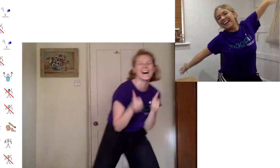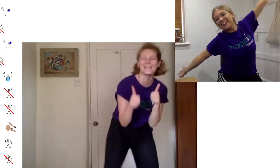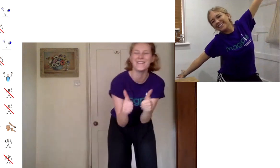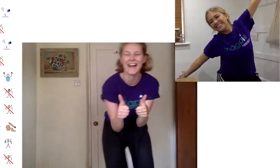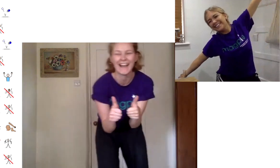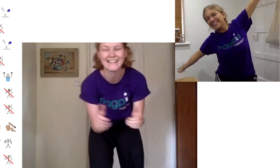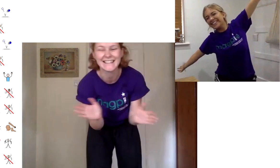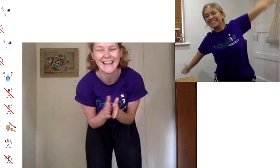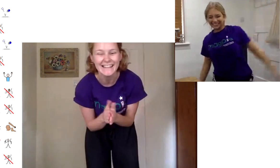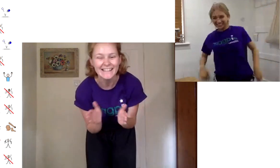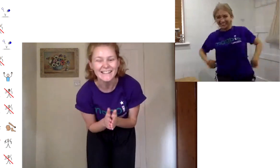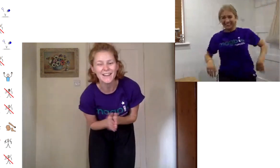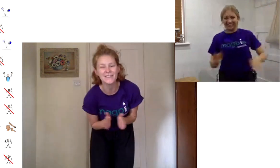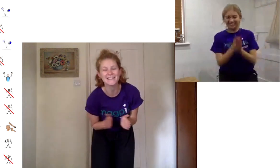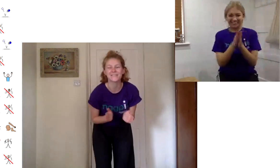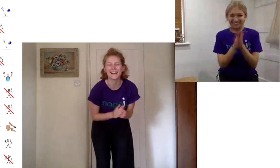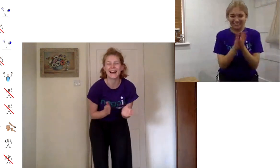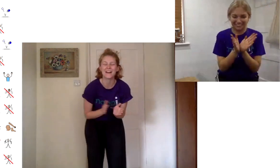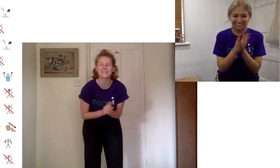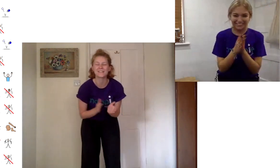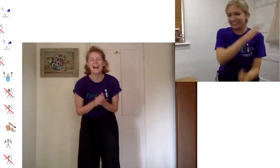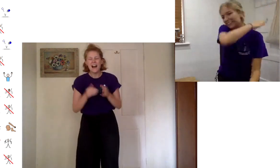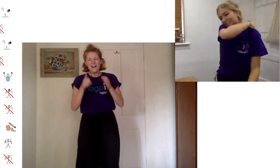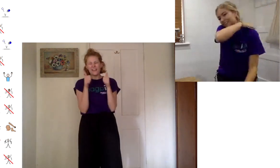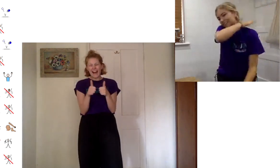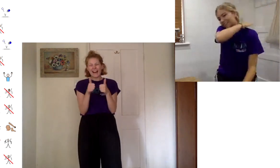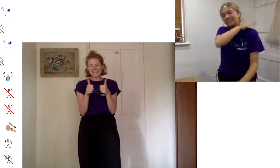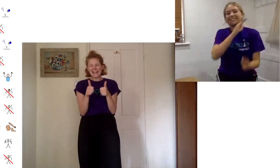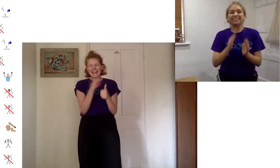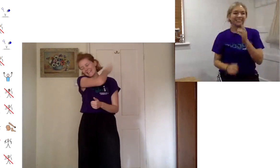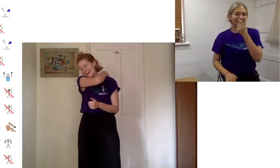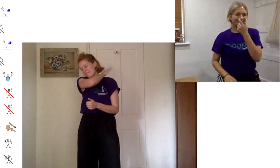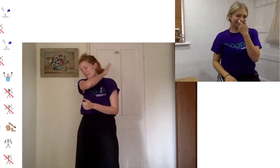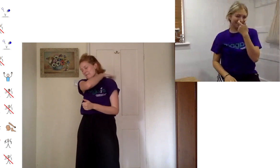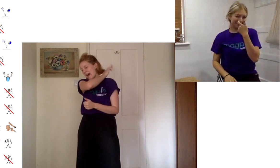amazing give yourself a clap that was fantastic yeah pat on the back